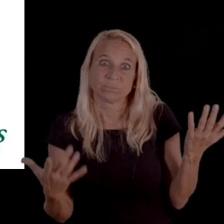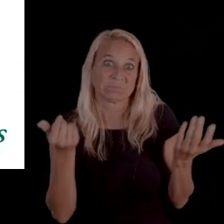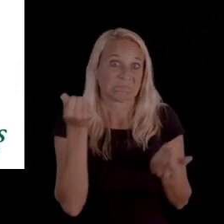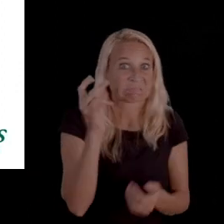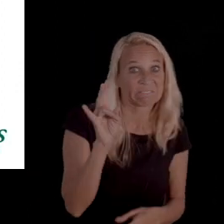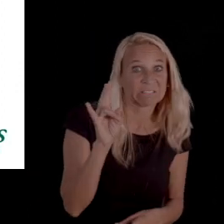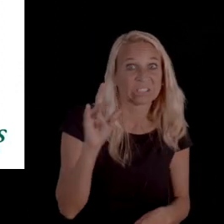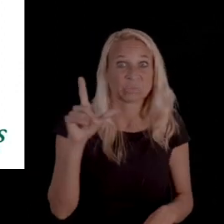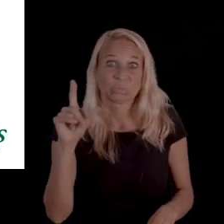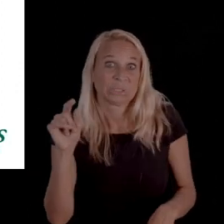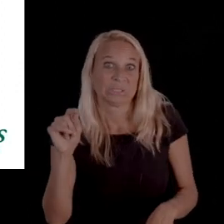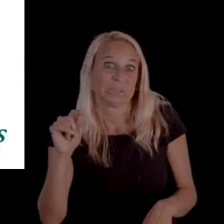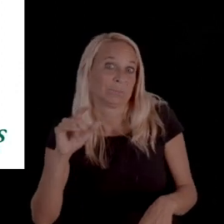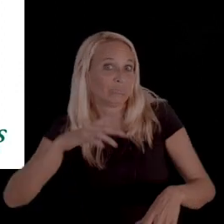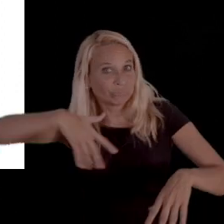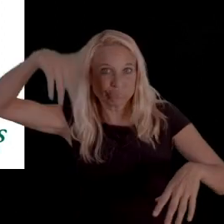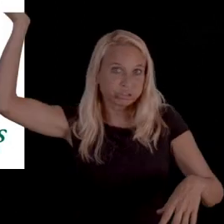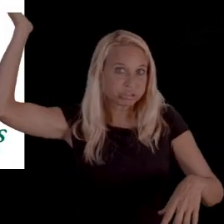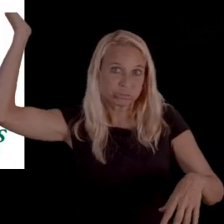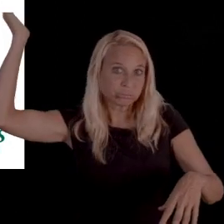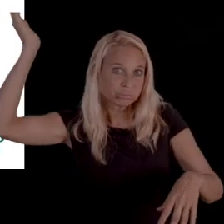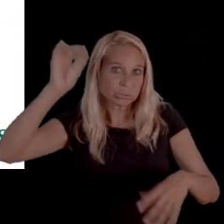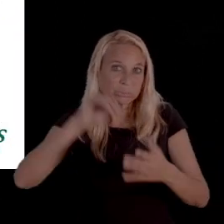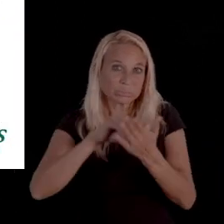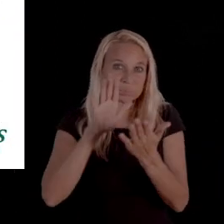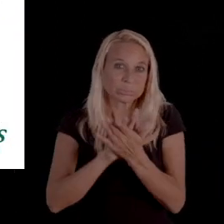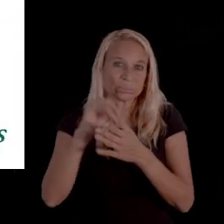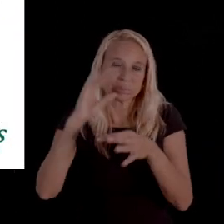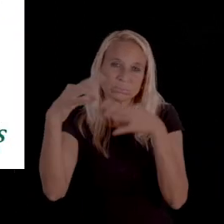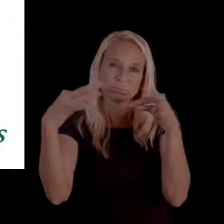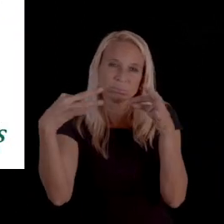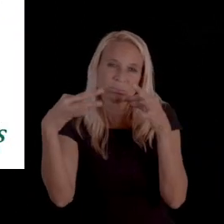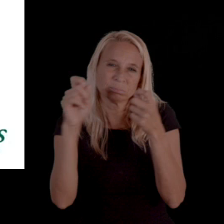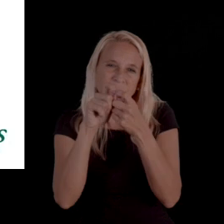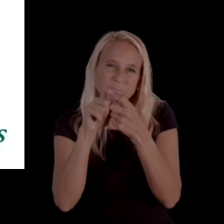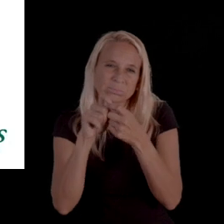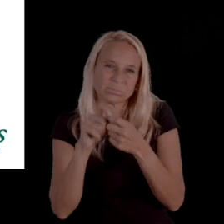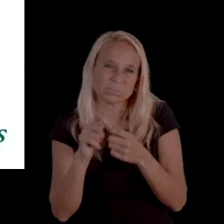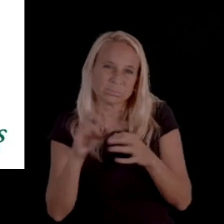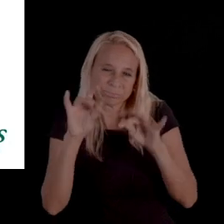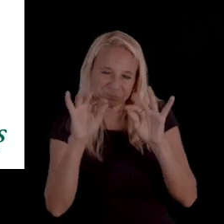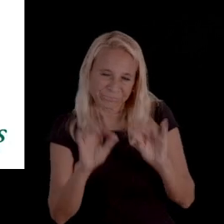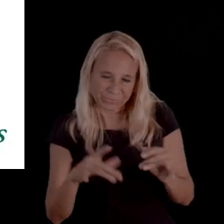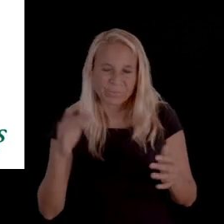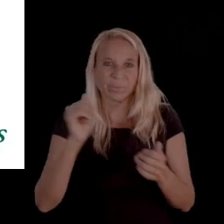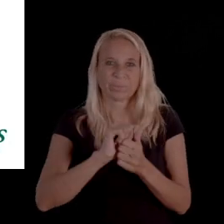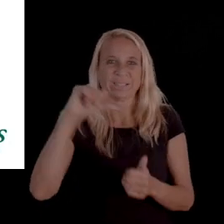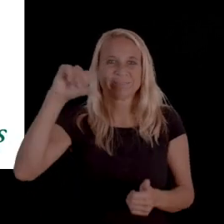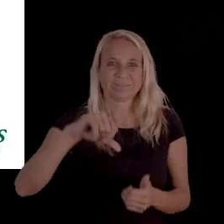So, it can be 17, 20 something pages of documentation that they're sending you with this initial denial notice.